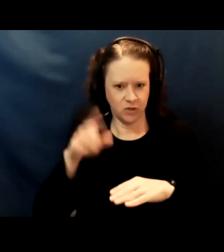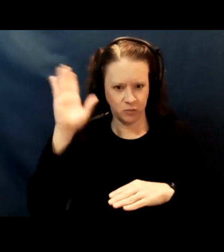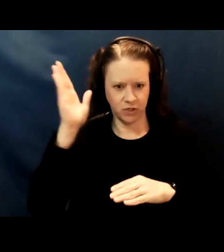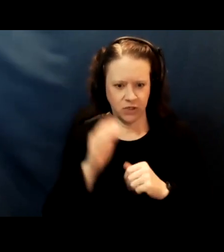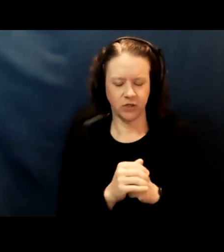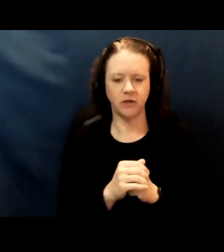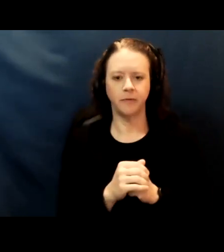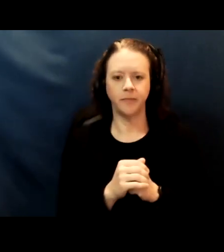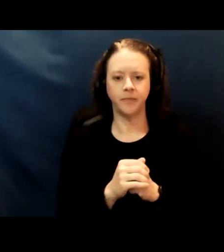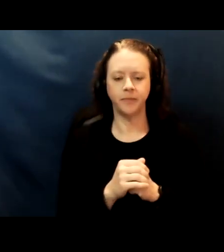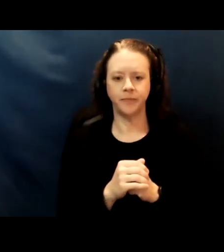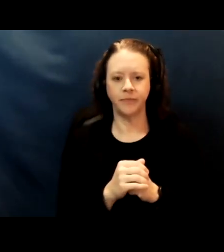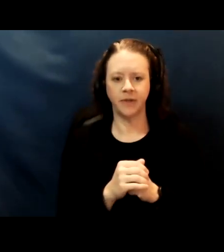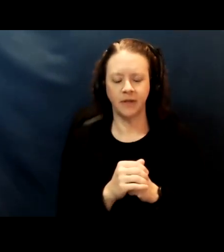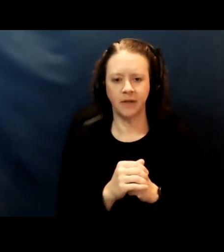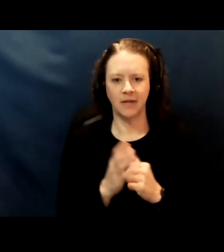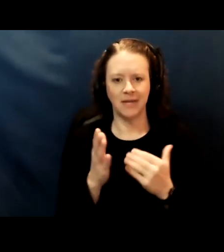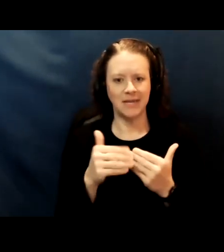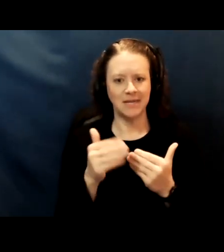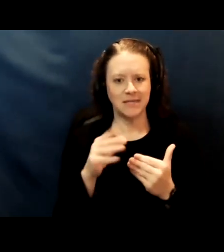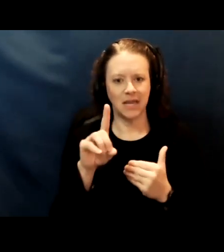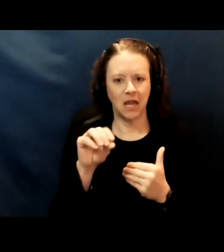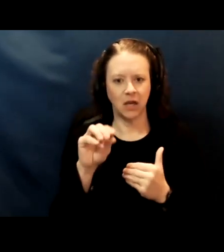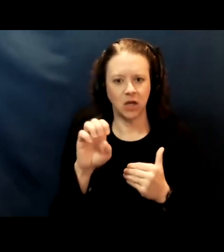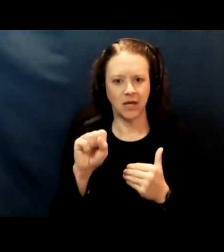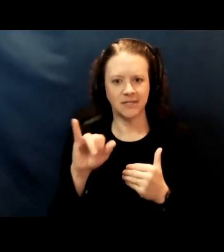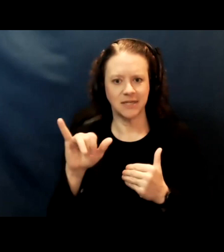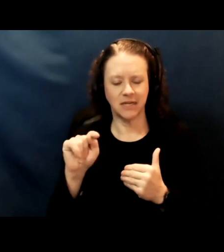Easy Dessert is serving Berkeley and Albany residents